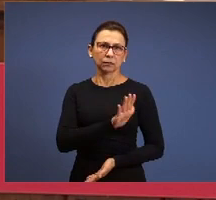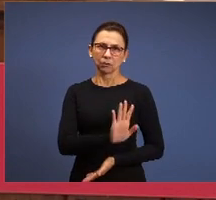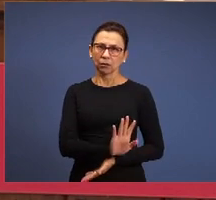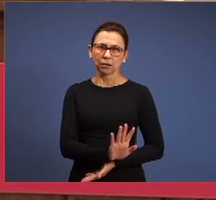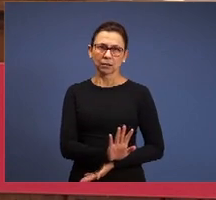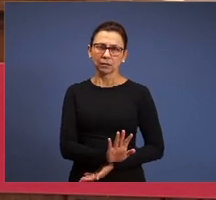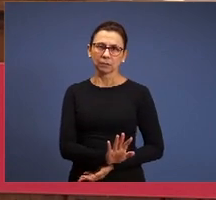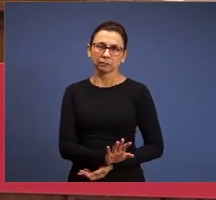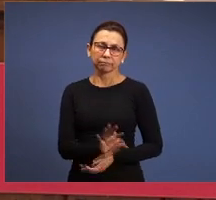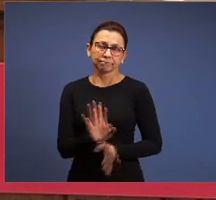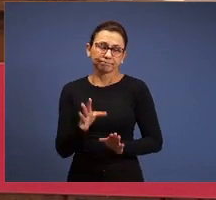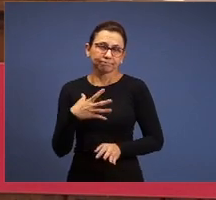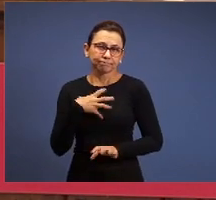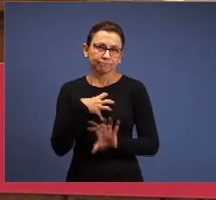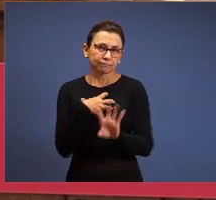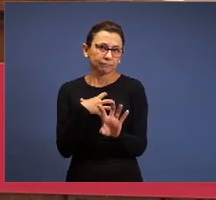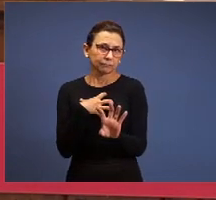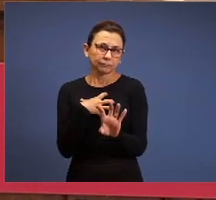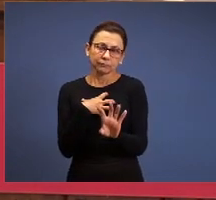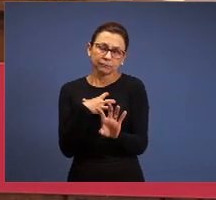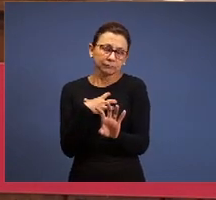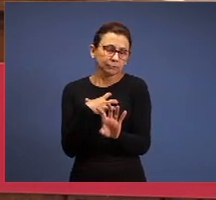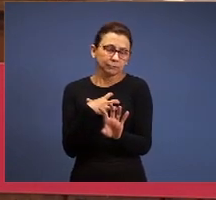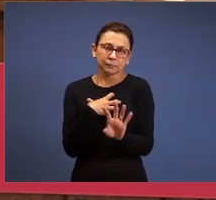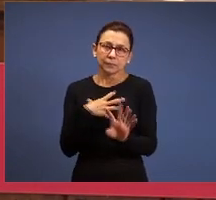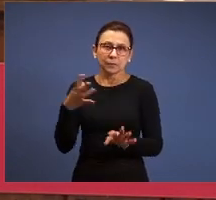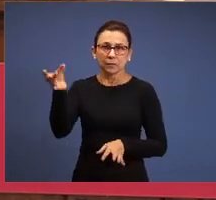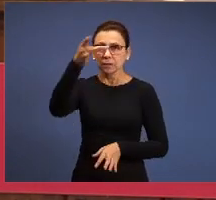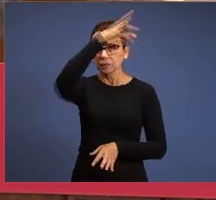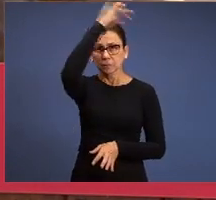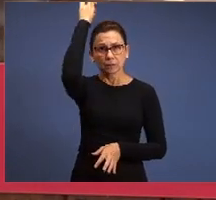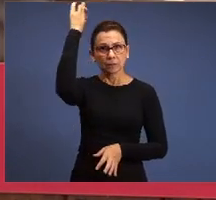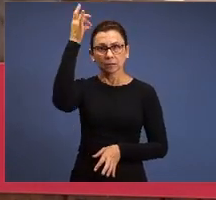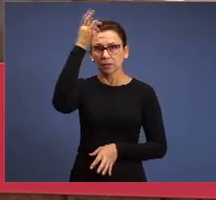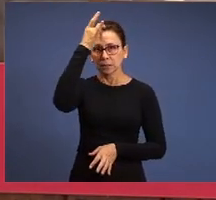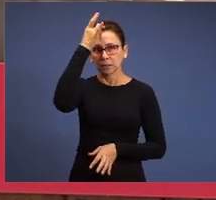We have nothing to do with it, the Holy Spirit doesn’t want to know, He’s sharing